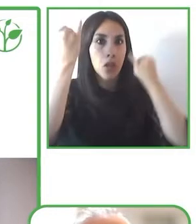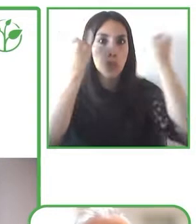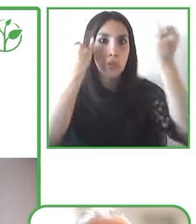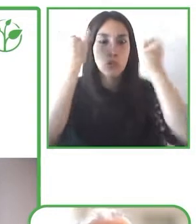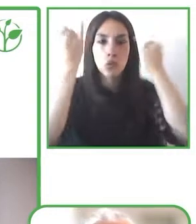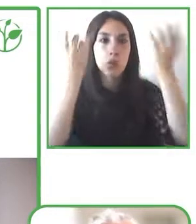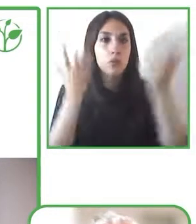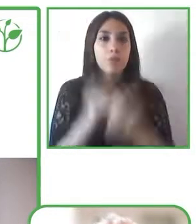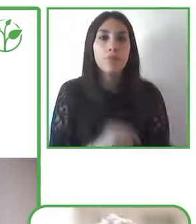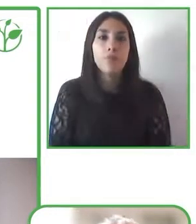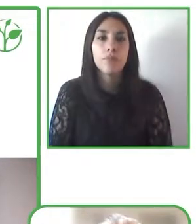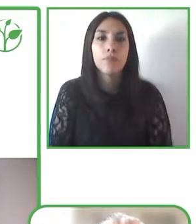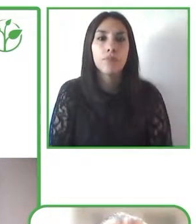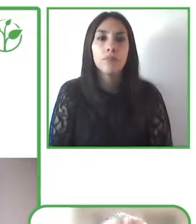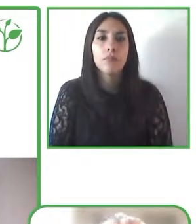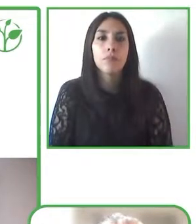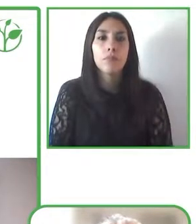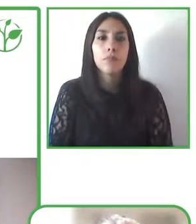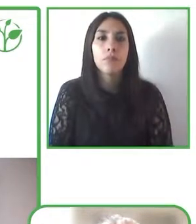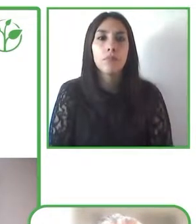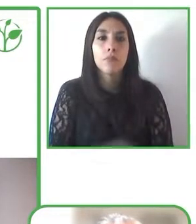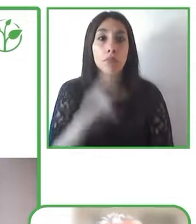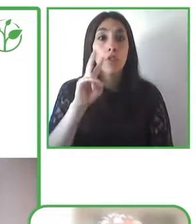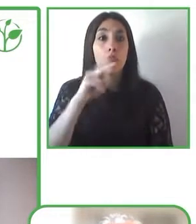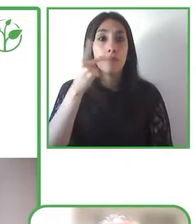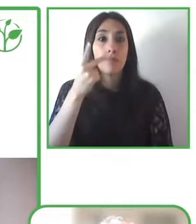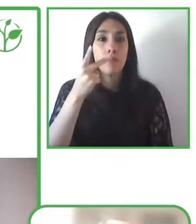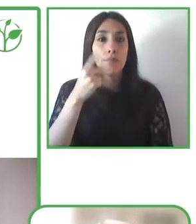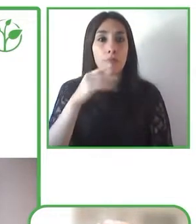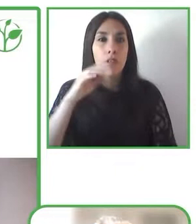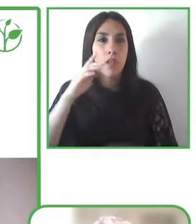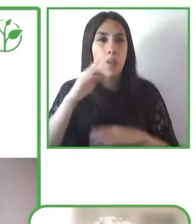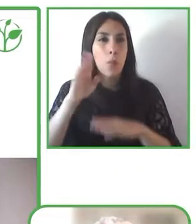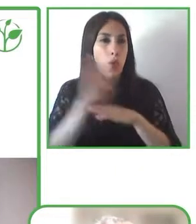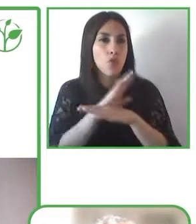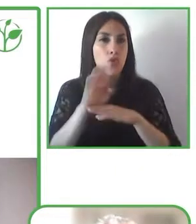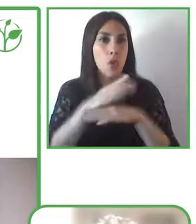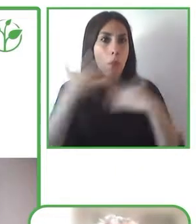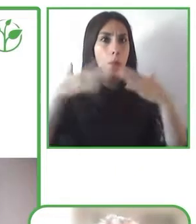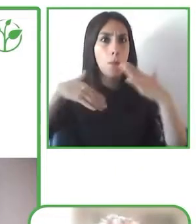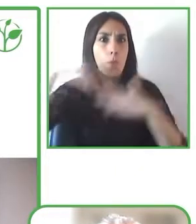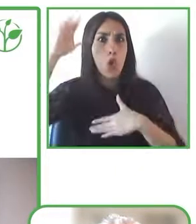we've been working with the third greatest agency of news that is called Servimedia that